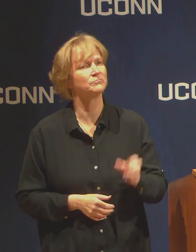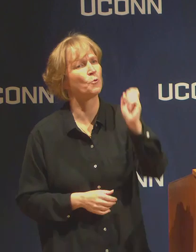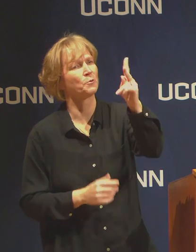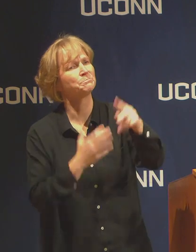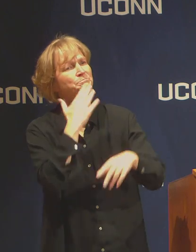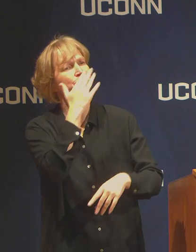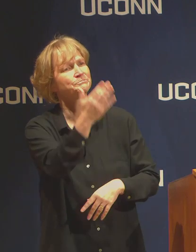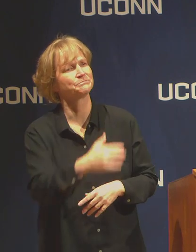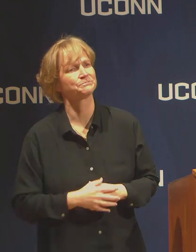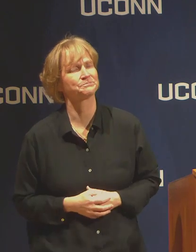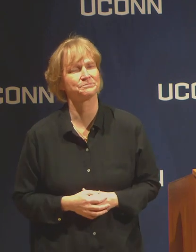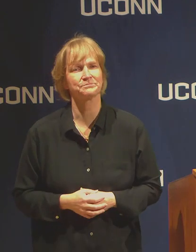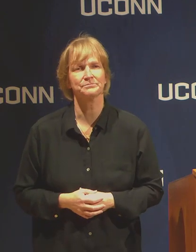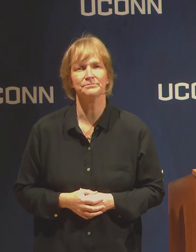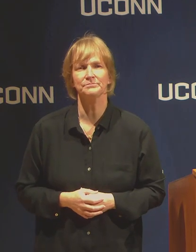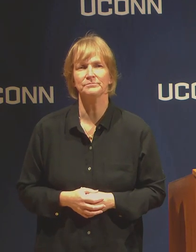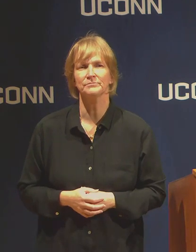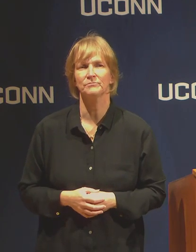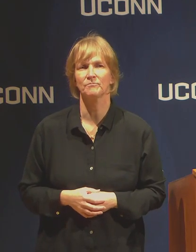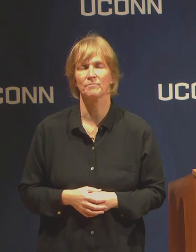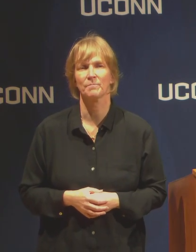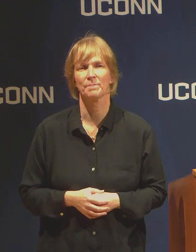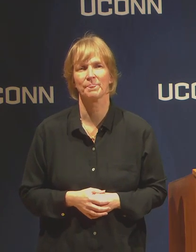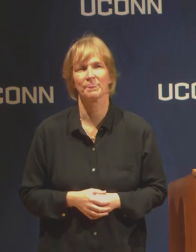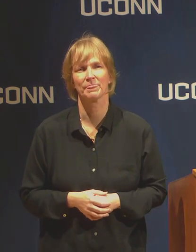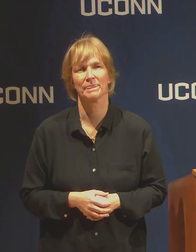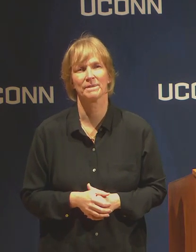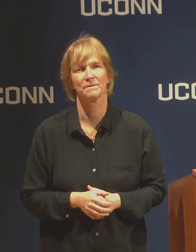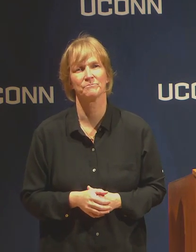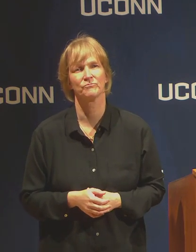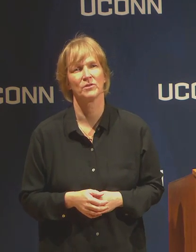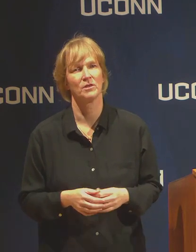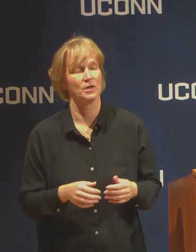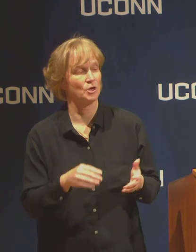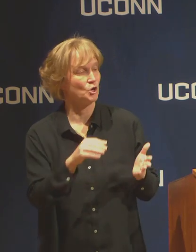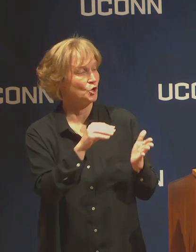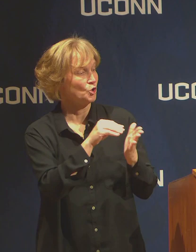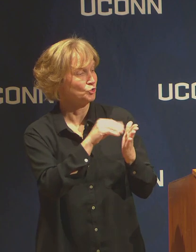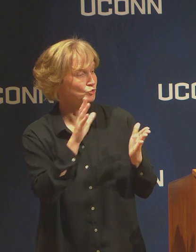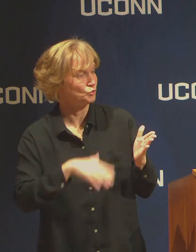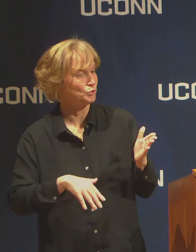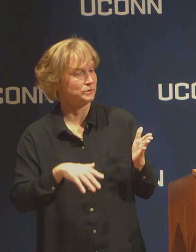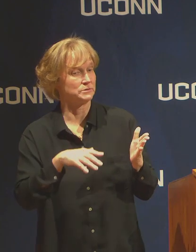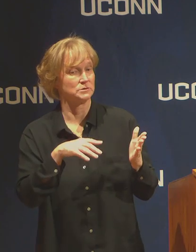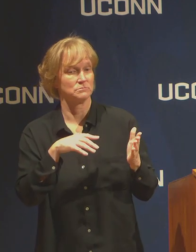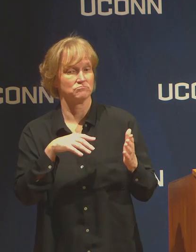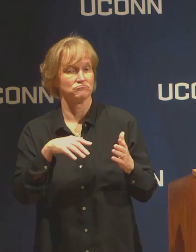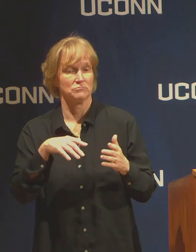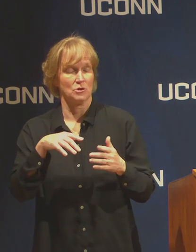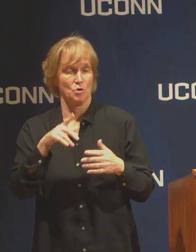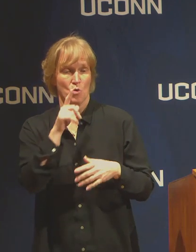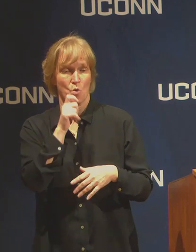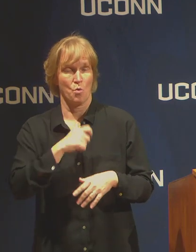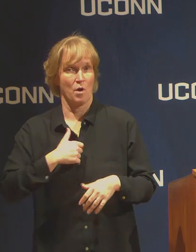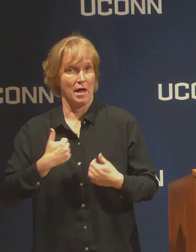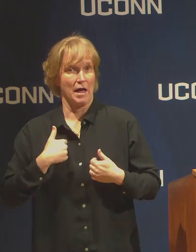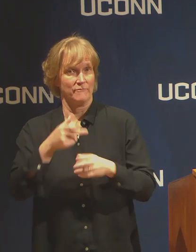How are students in honors able to submit a copy of their thesis to make sure they graduate with honors distinction?